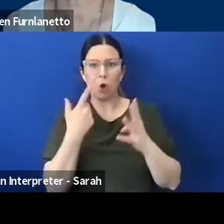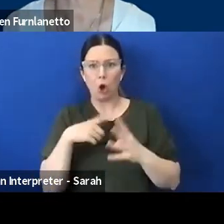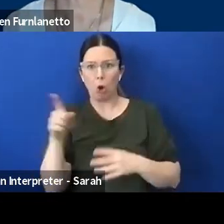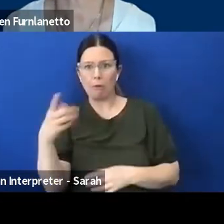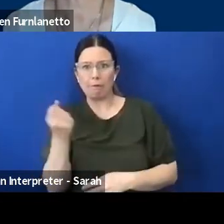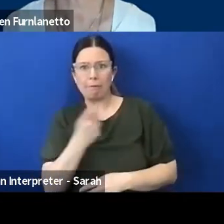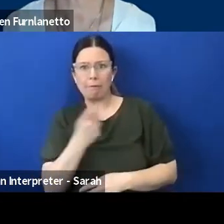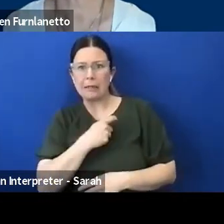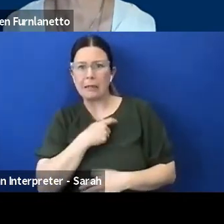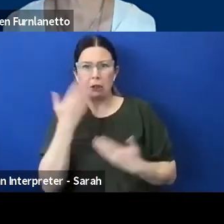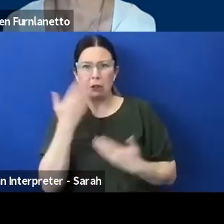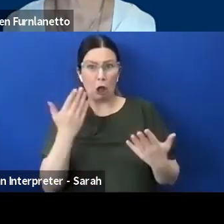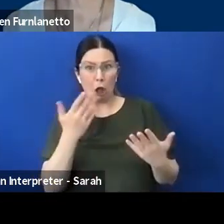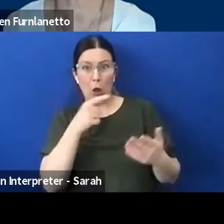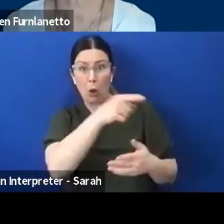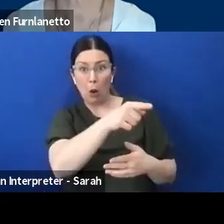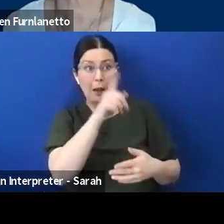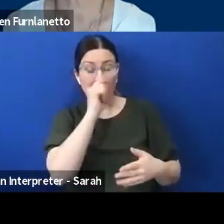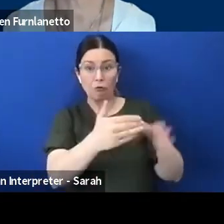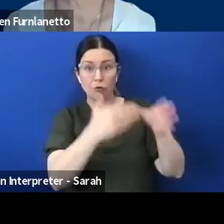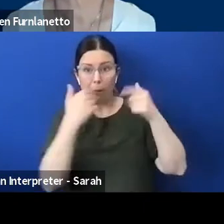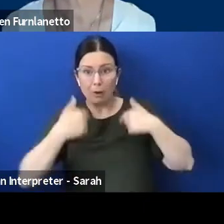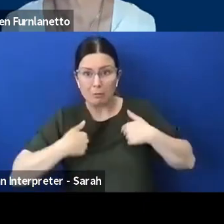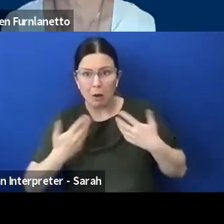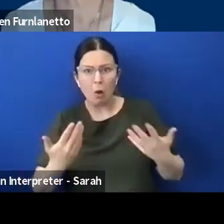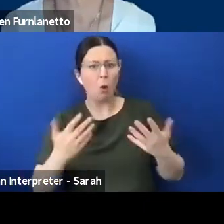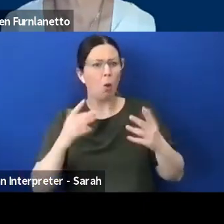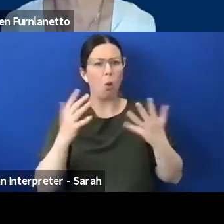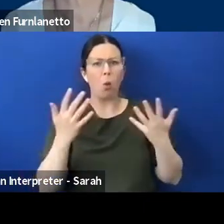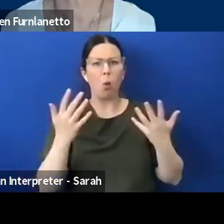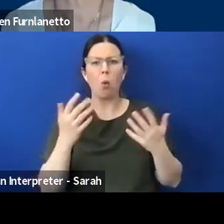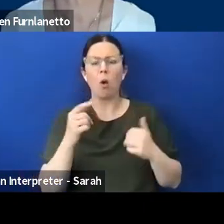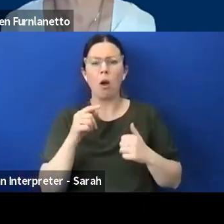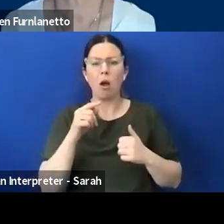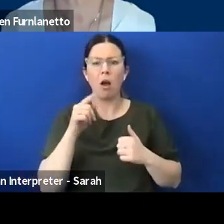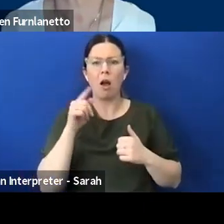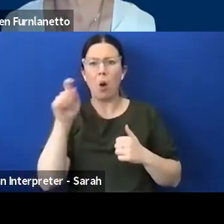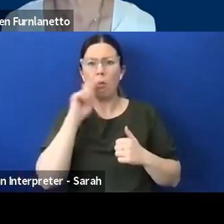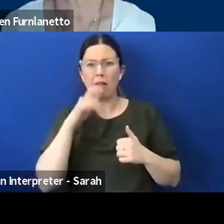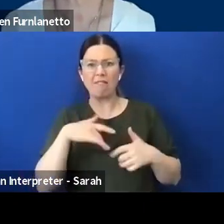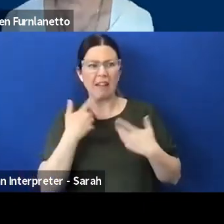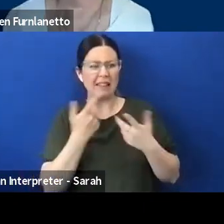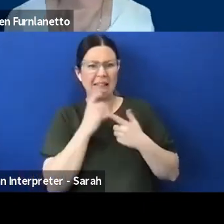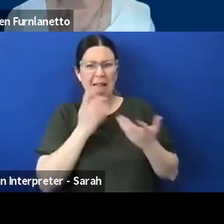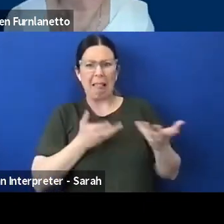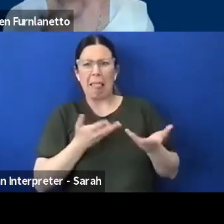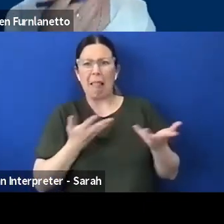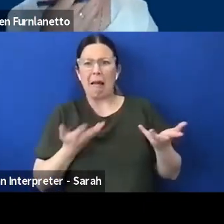the person going to be able to reply to them or you know, get a bit funny, they just don't know but it's